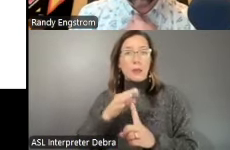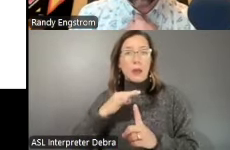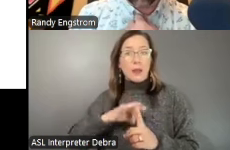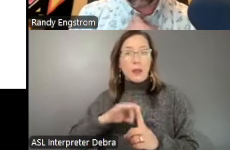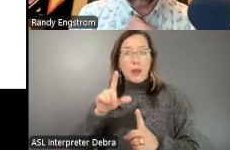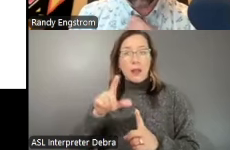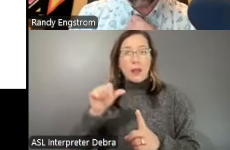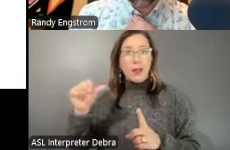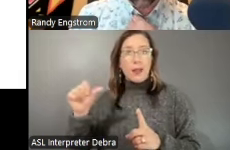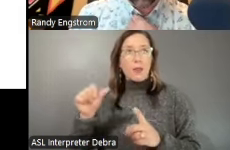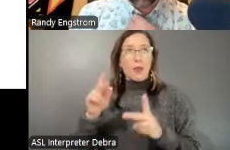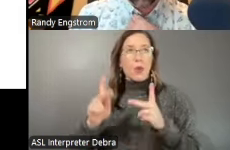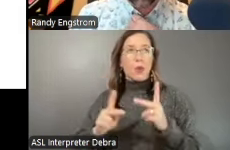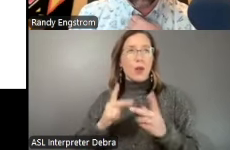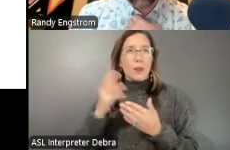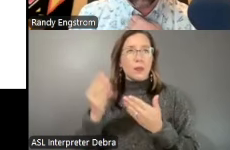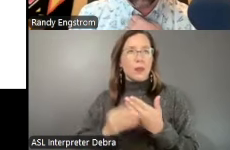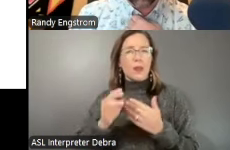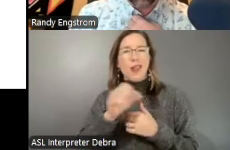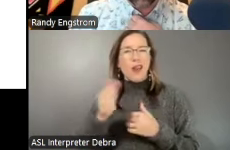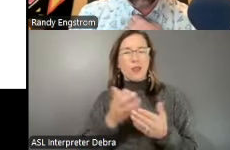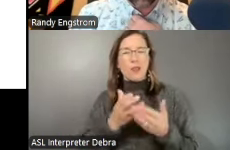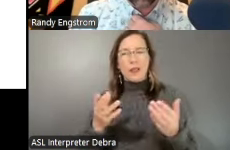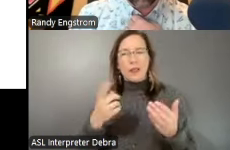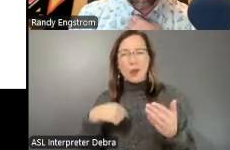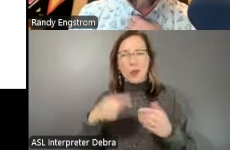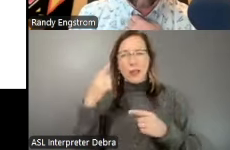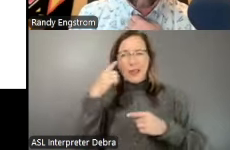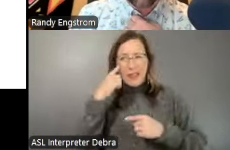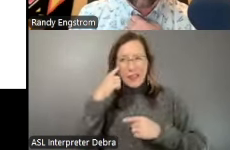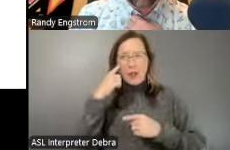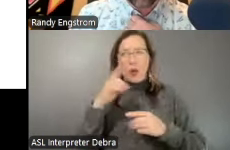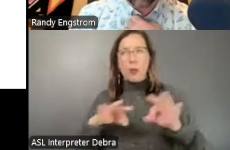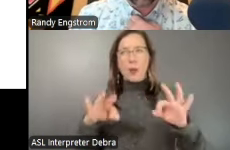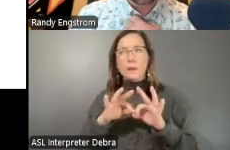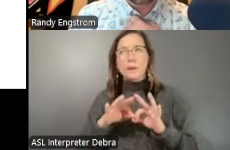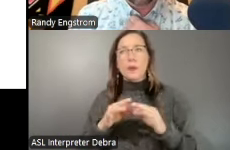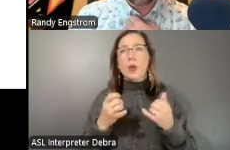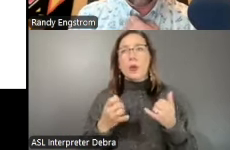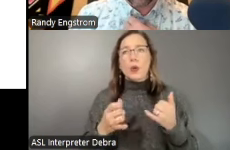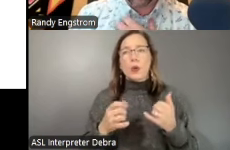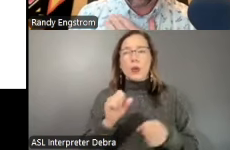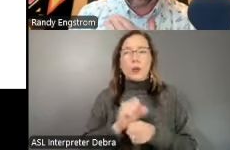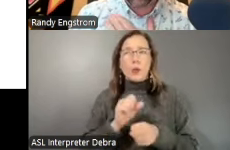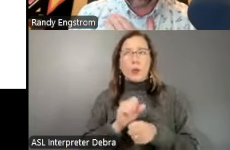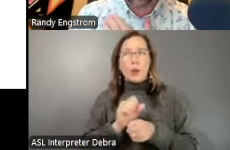of other variables that we might think of as important. We're currently working to identify